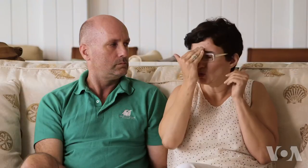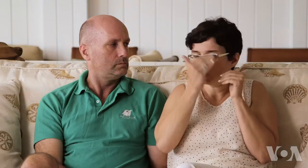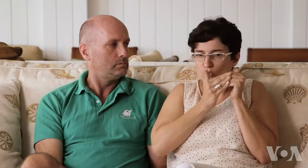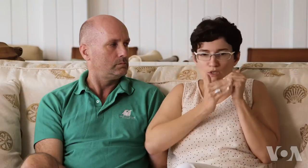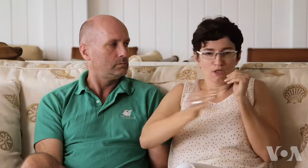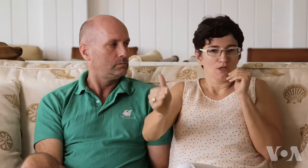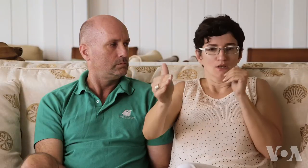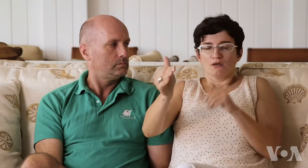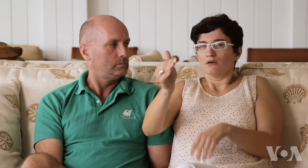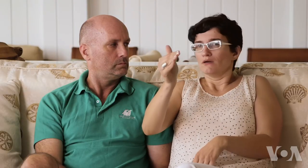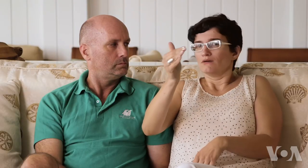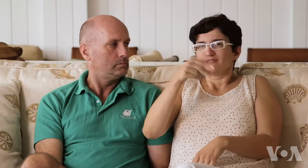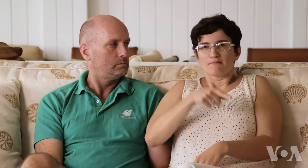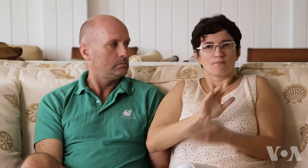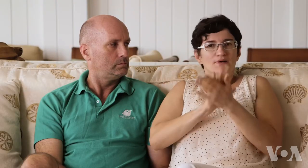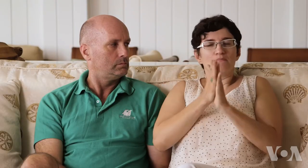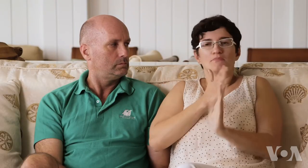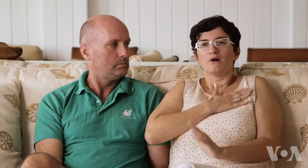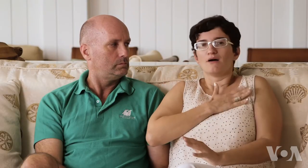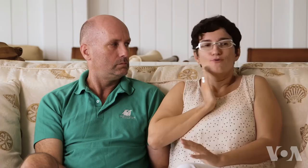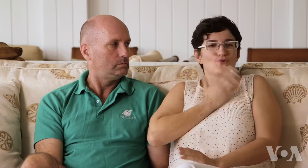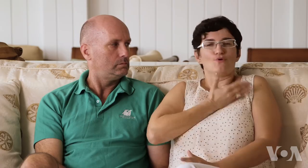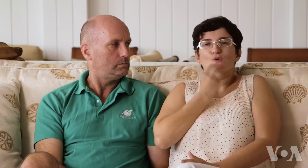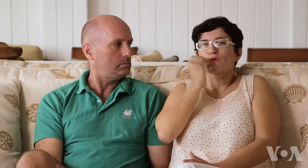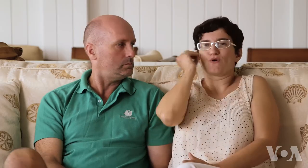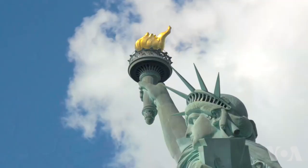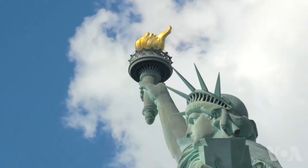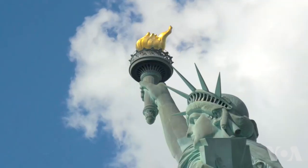I just knew, I just knew-- that this is our home.